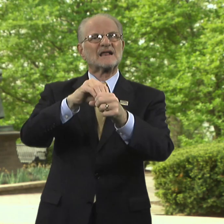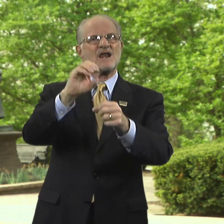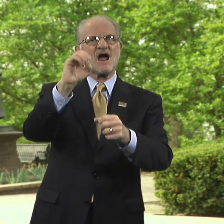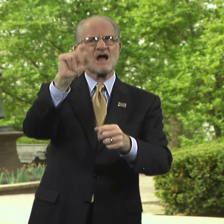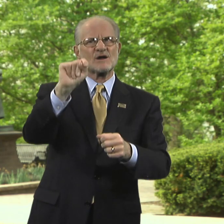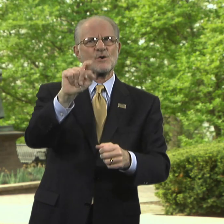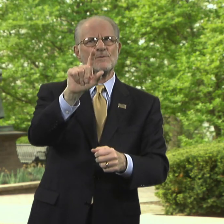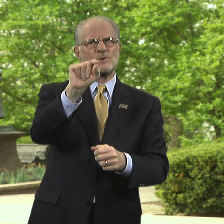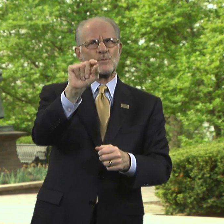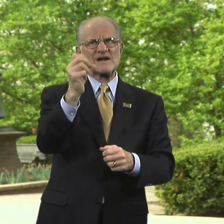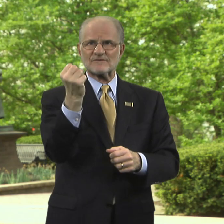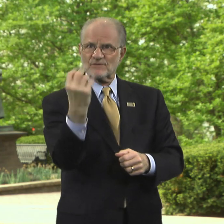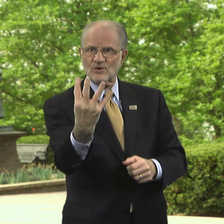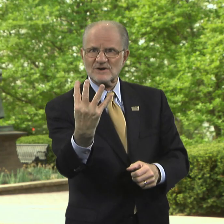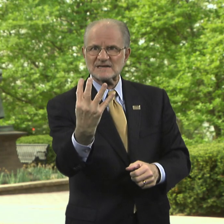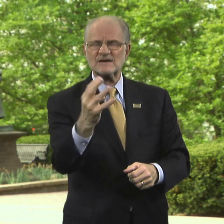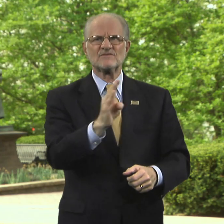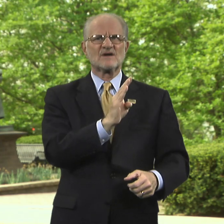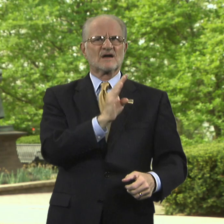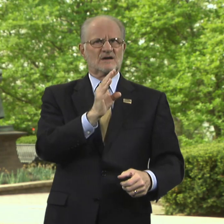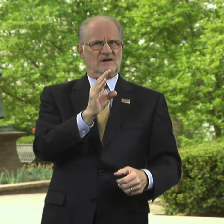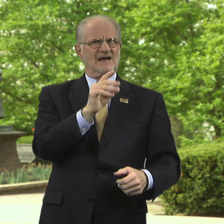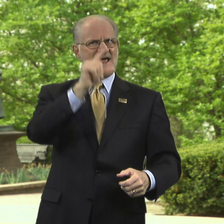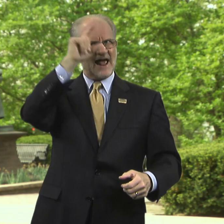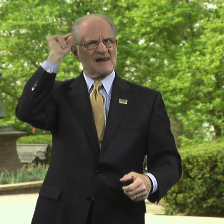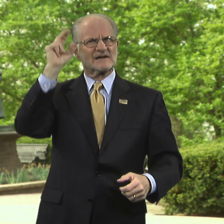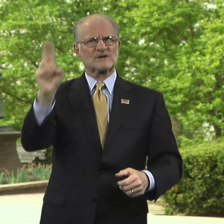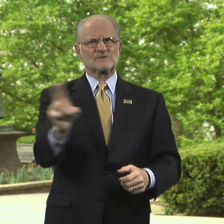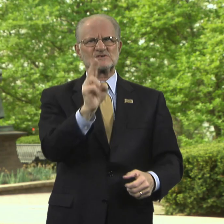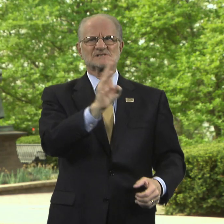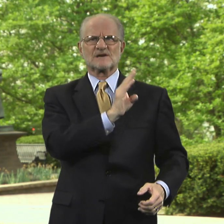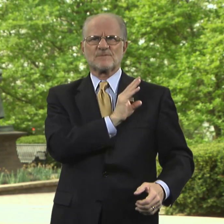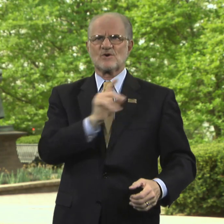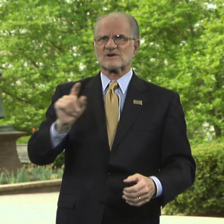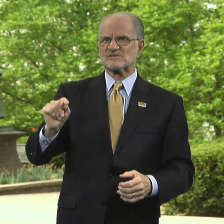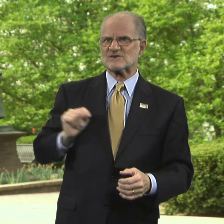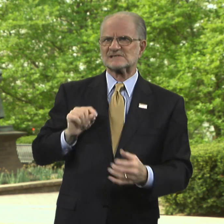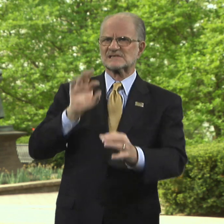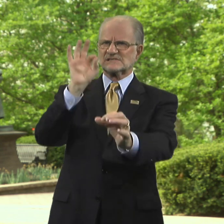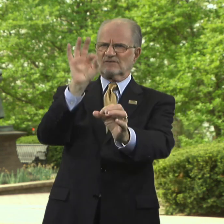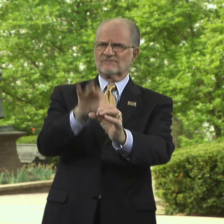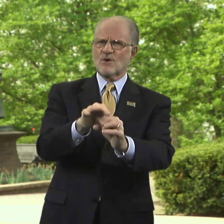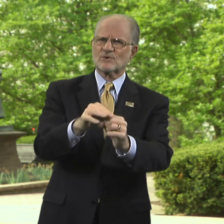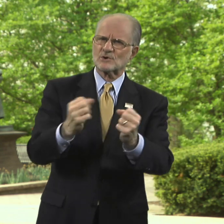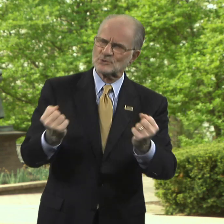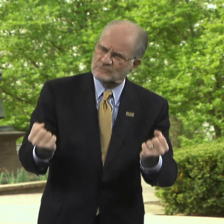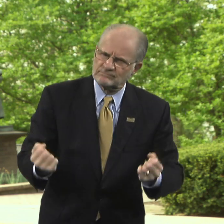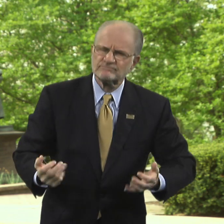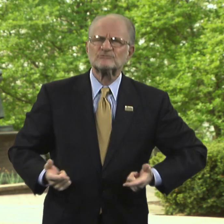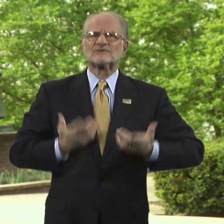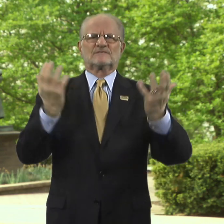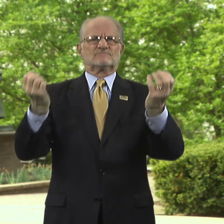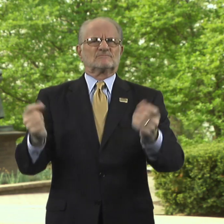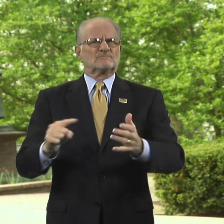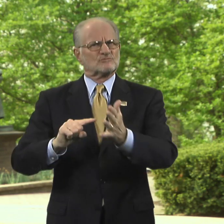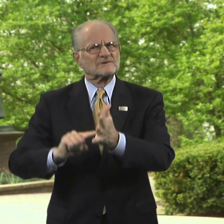In October 2014, the Gallaudet University Board of Trustees voted to revive